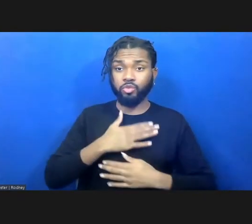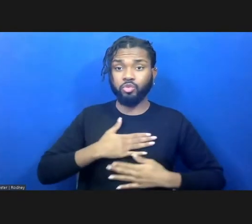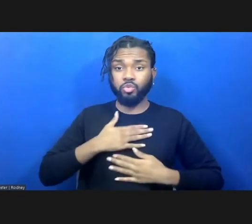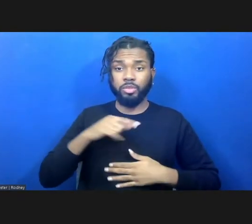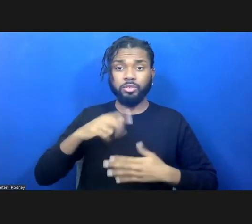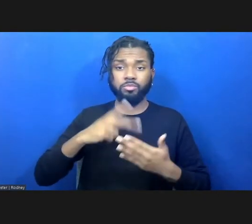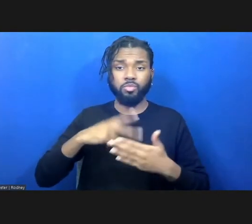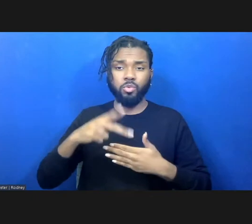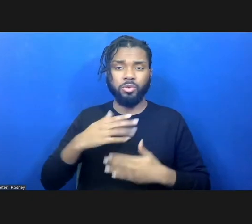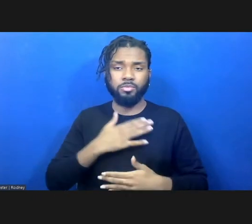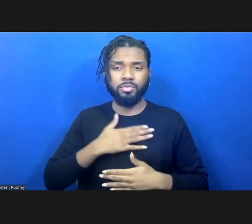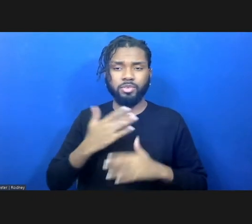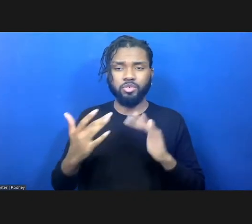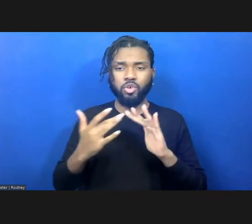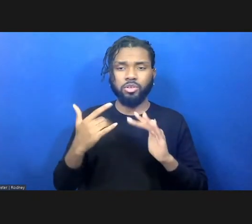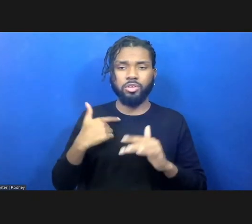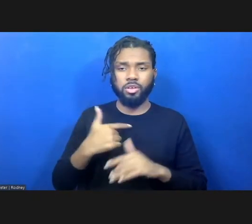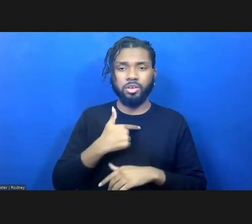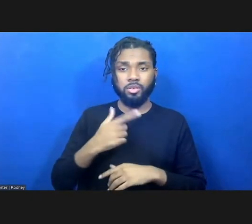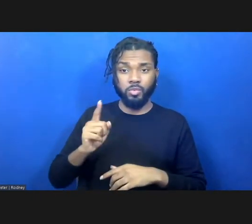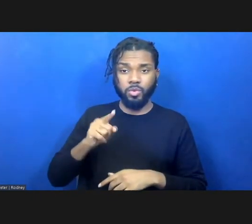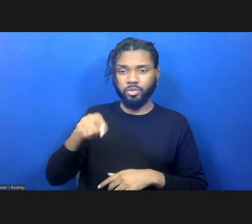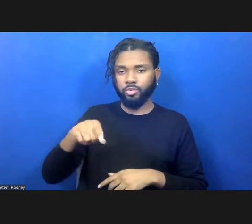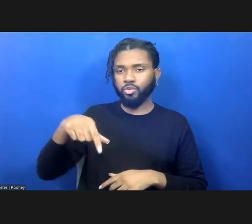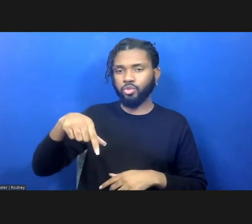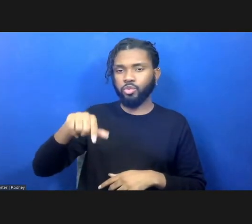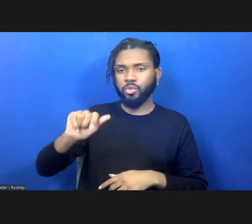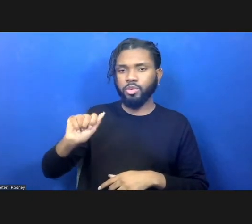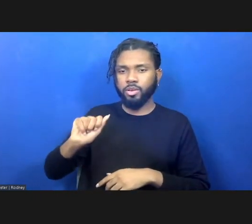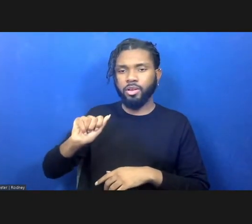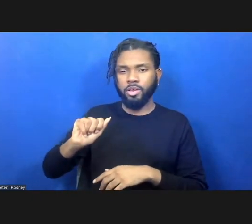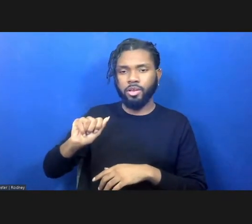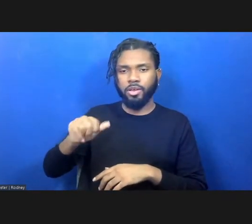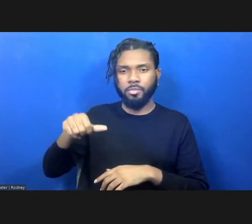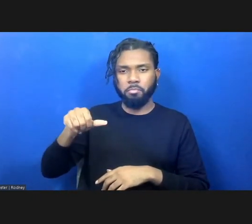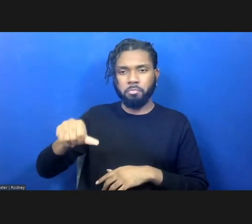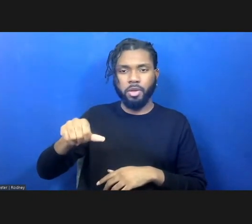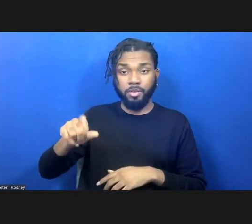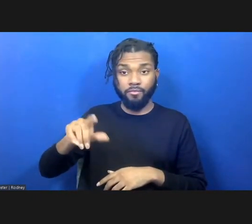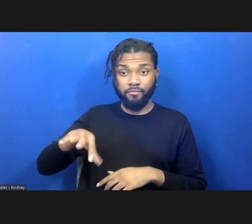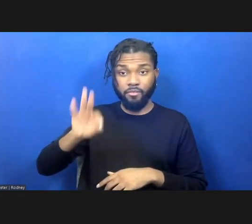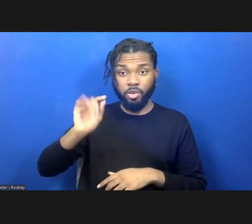contact us through the Q&A button also on the bottom right of your screen.